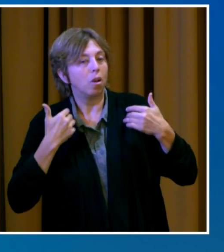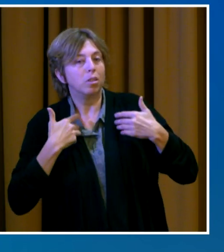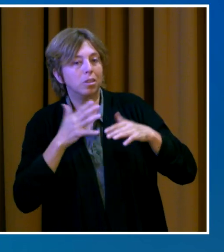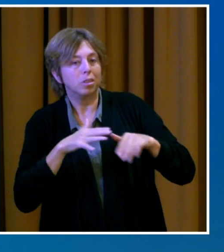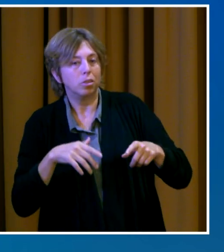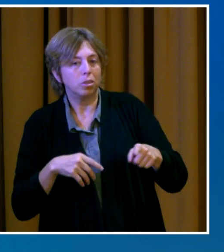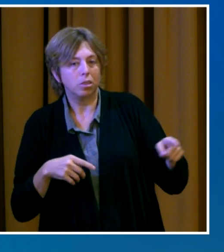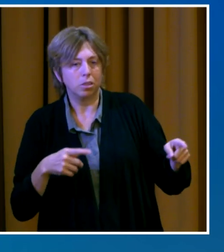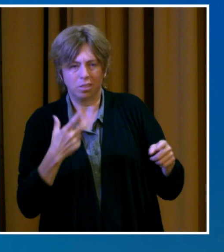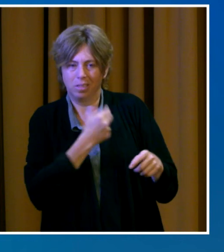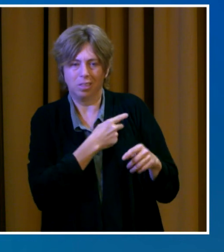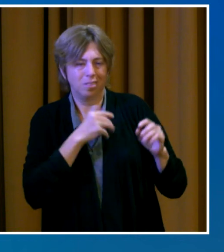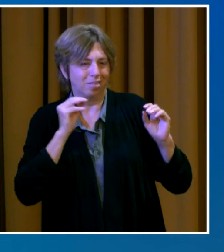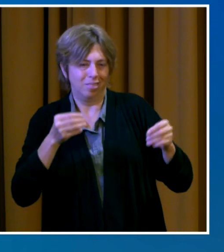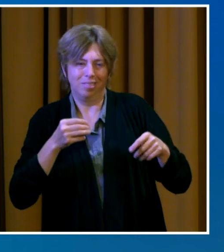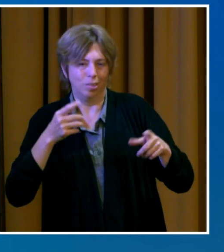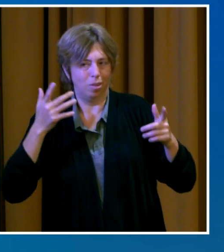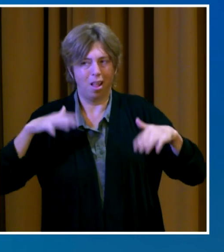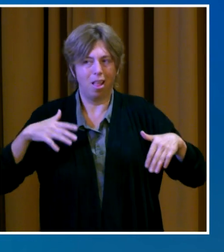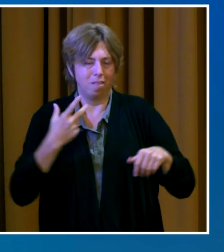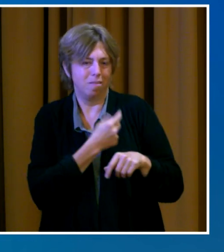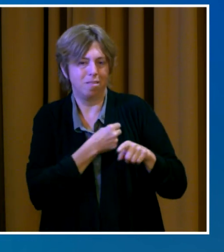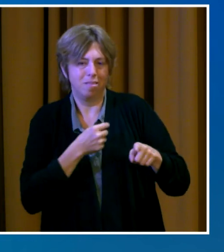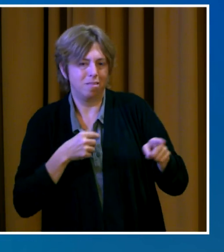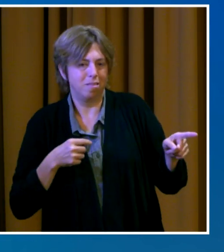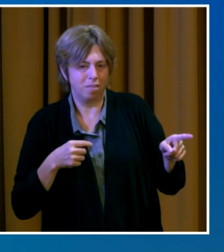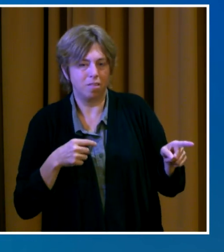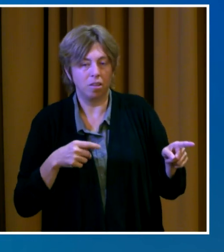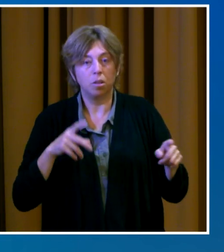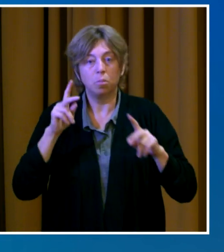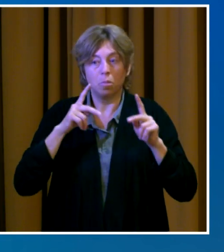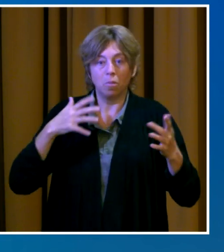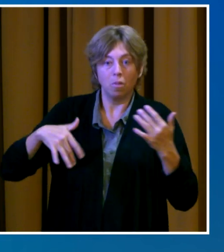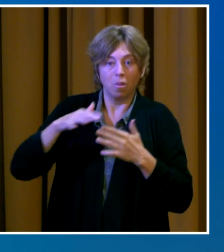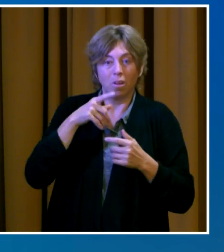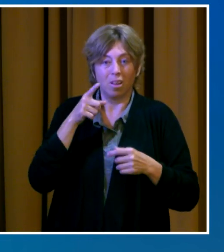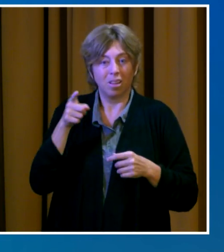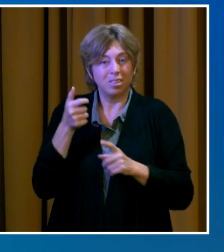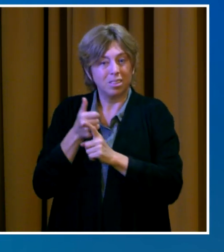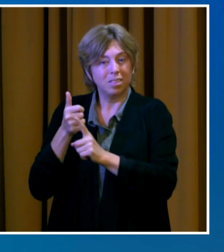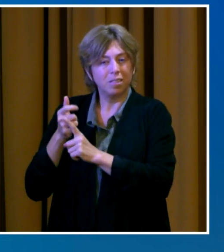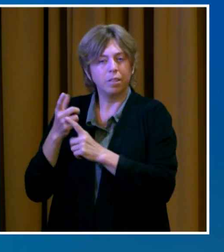immunocompromised and may not receive full protection from the vaccine.